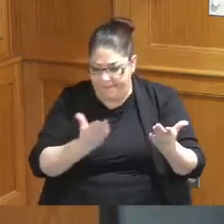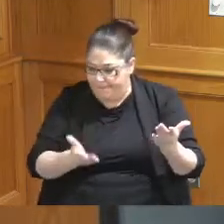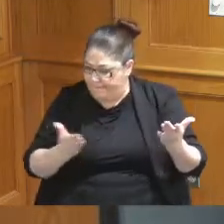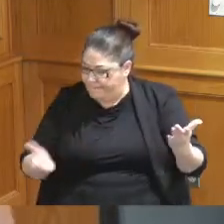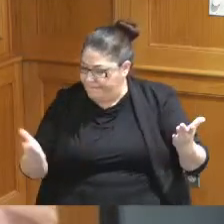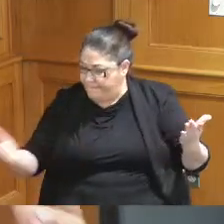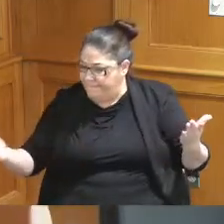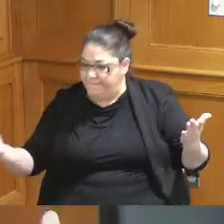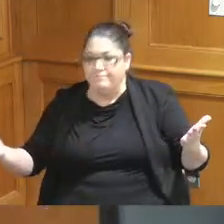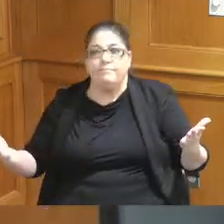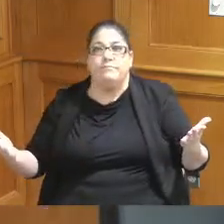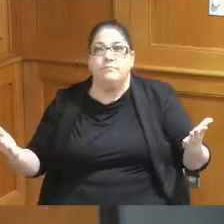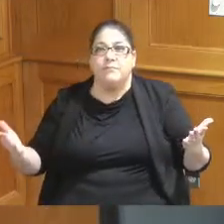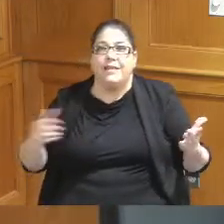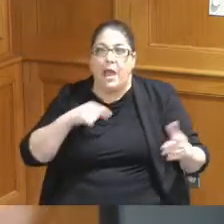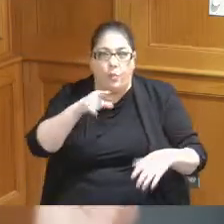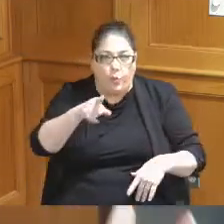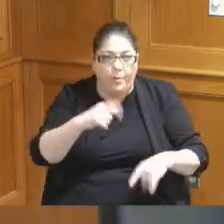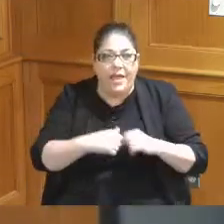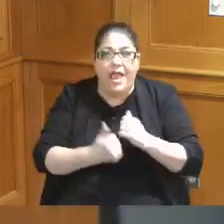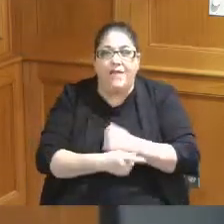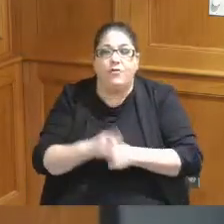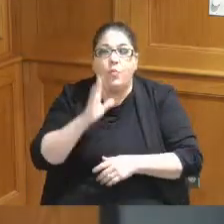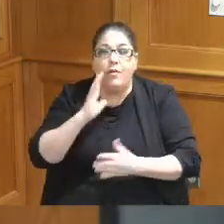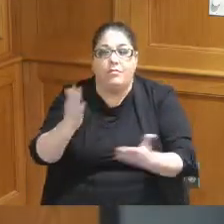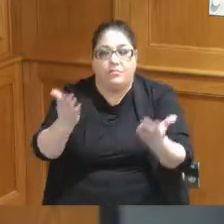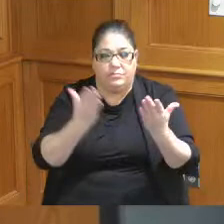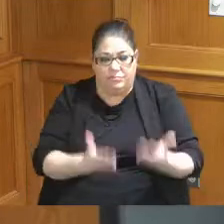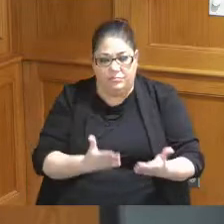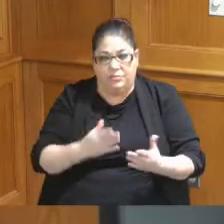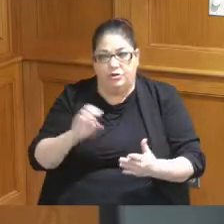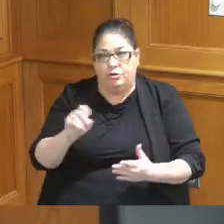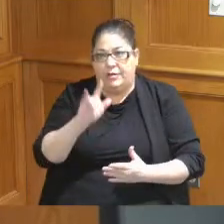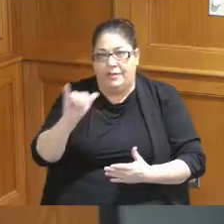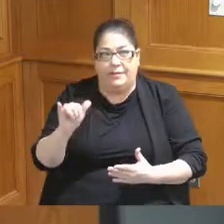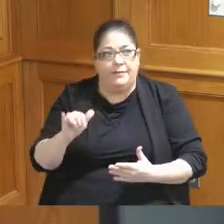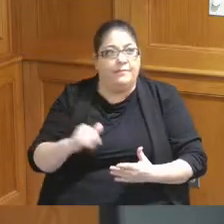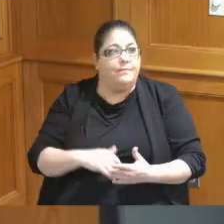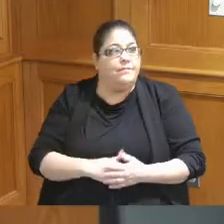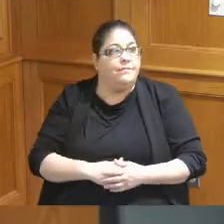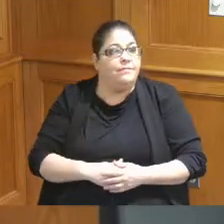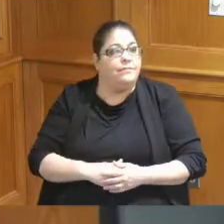asking for us not you but I'm saying everything that would affect us up front so that's a good